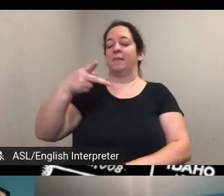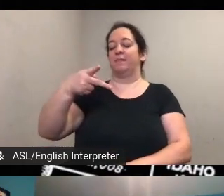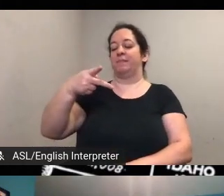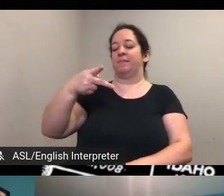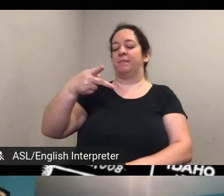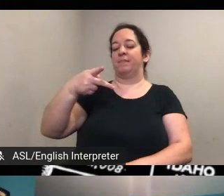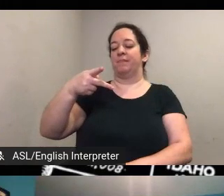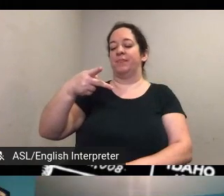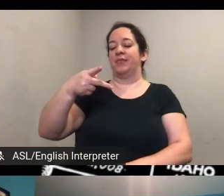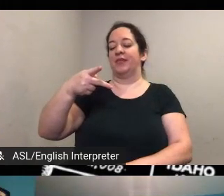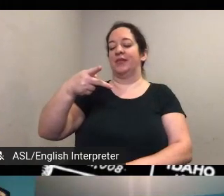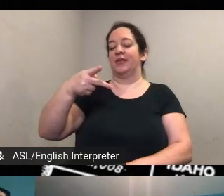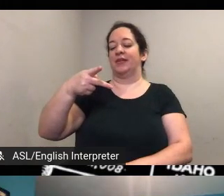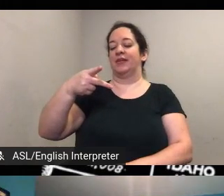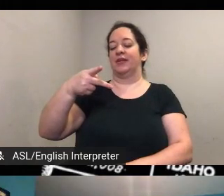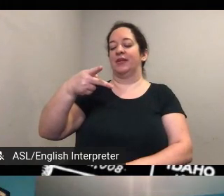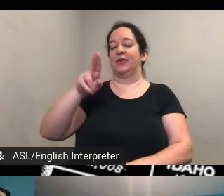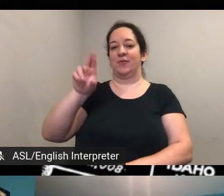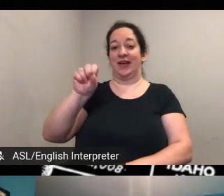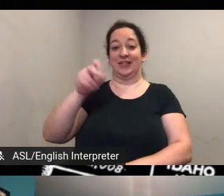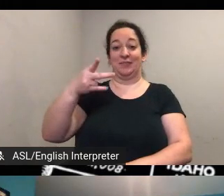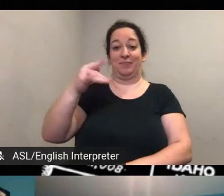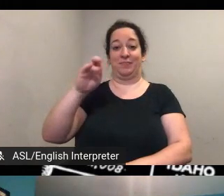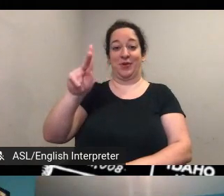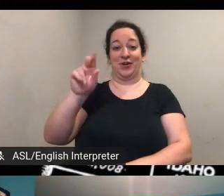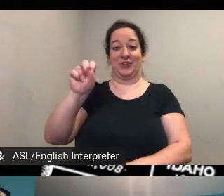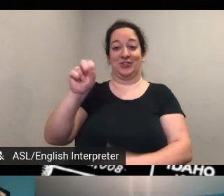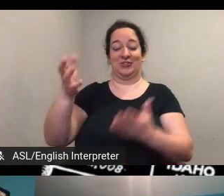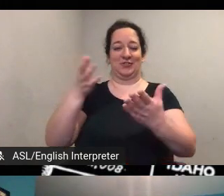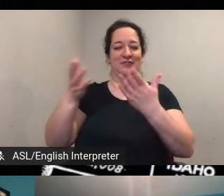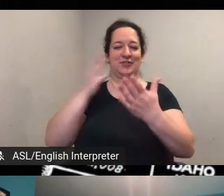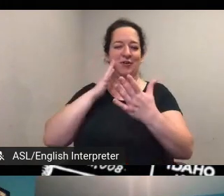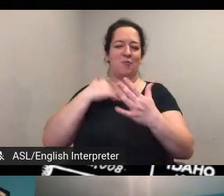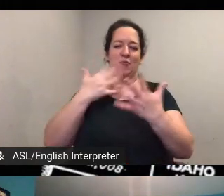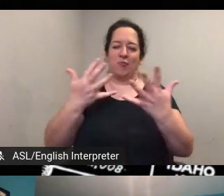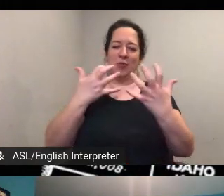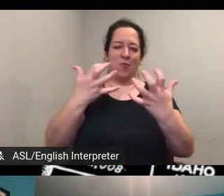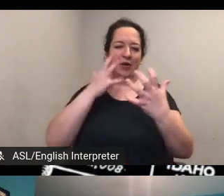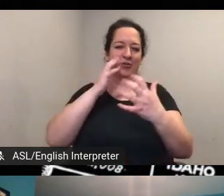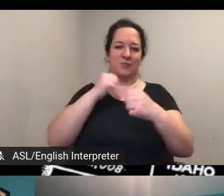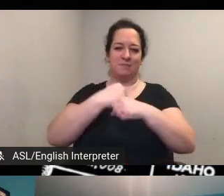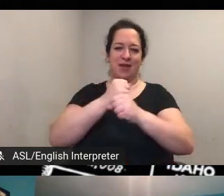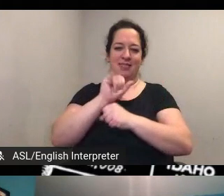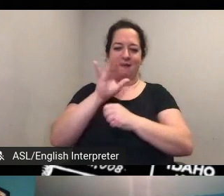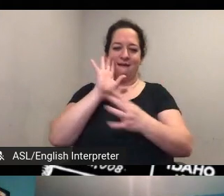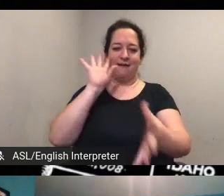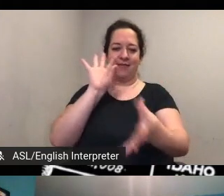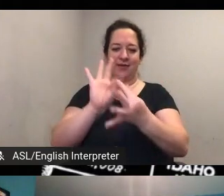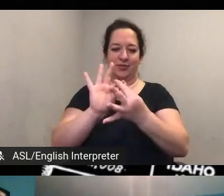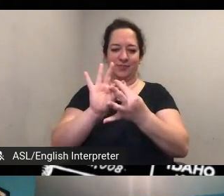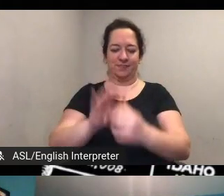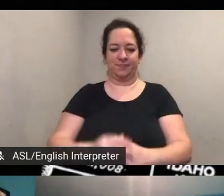these connections isn't it um so actually uh we we have at the peel